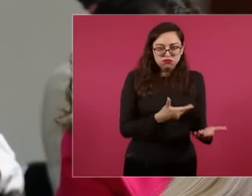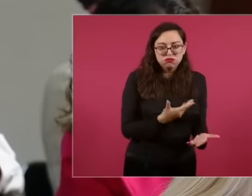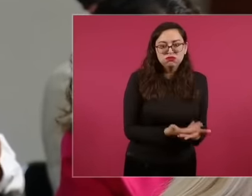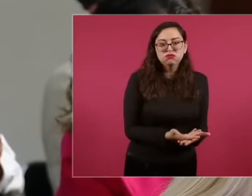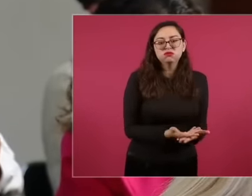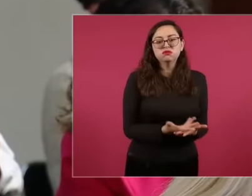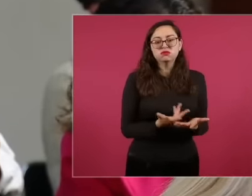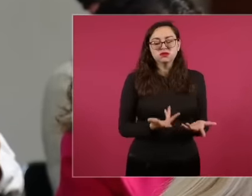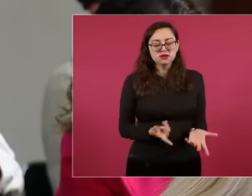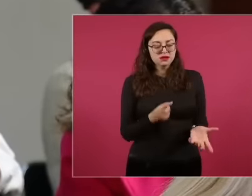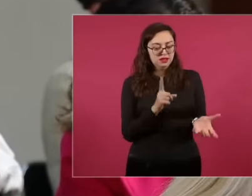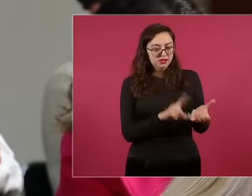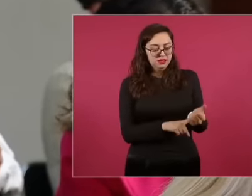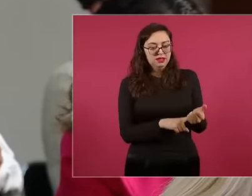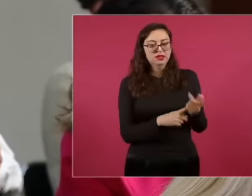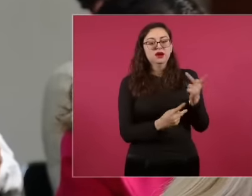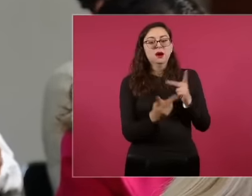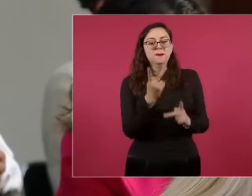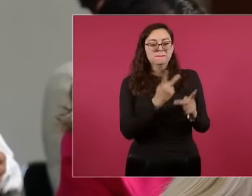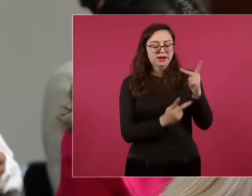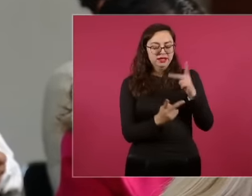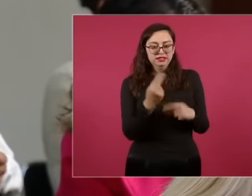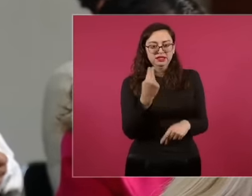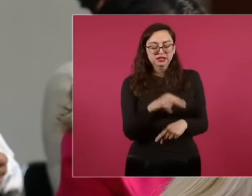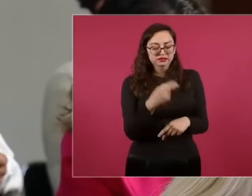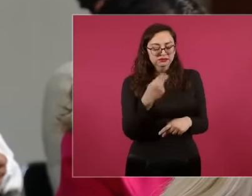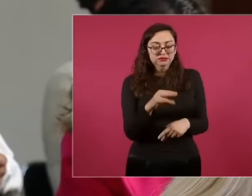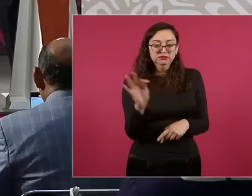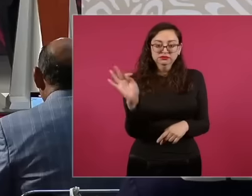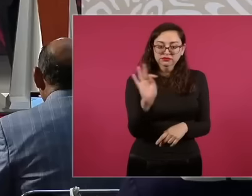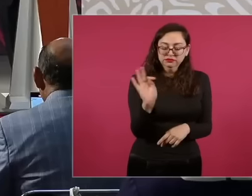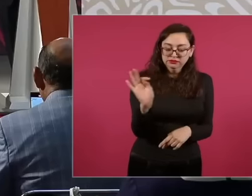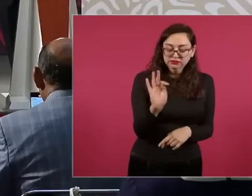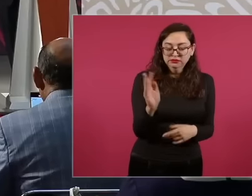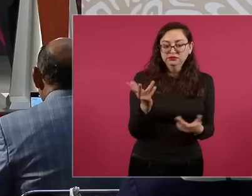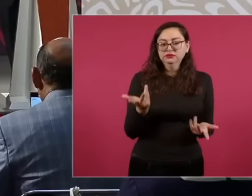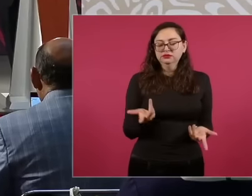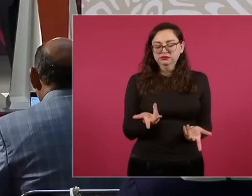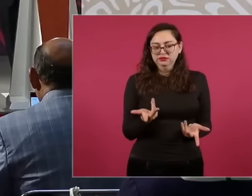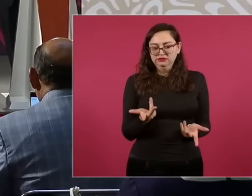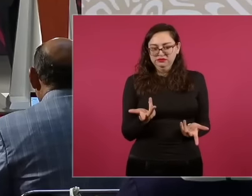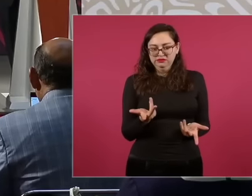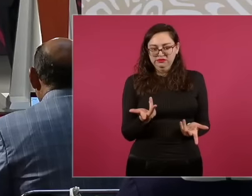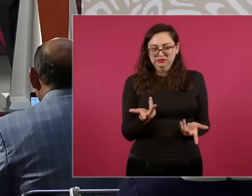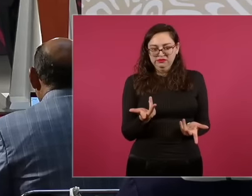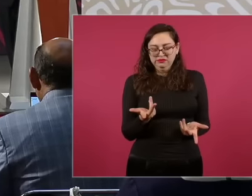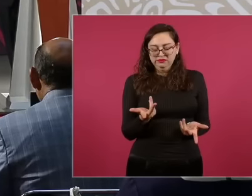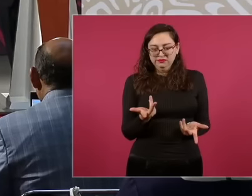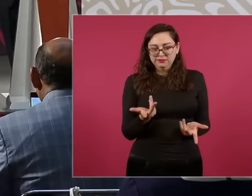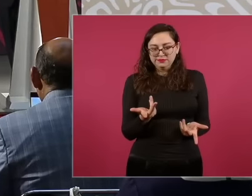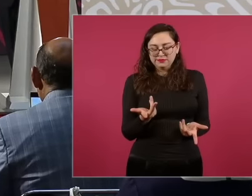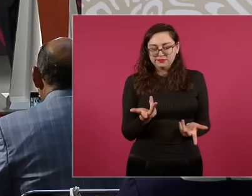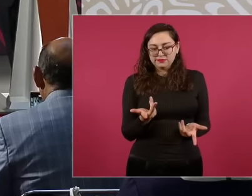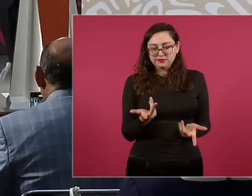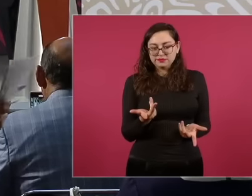have companies with names, that they are giving them the works and they are